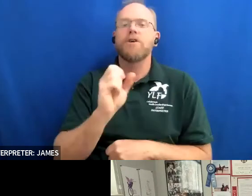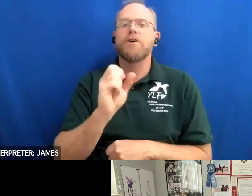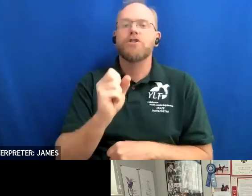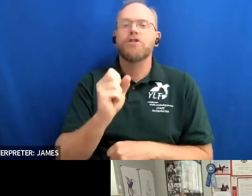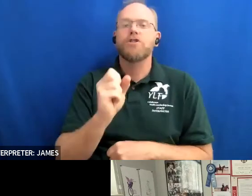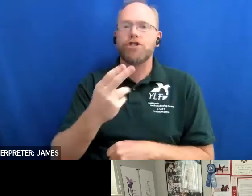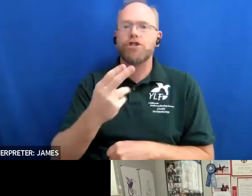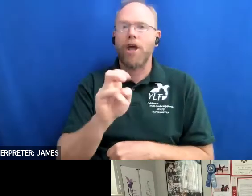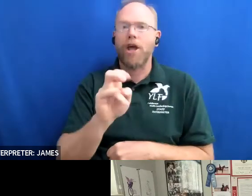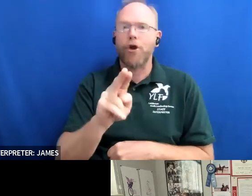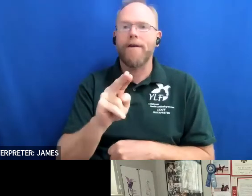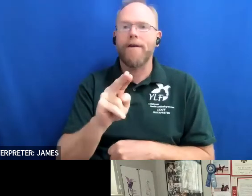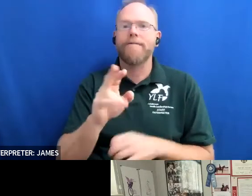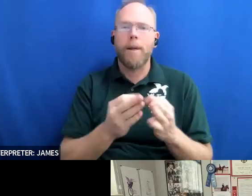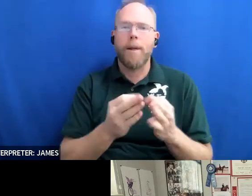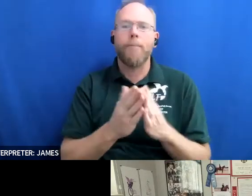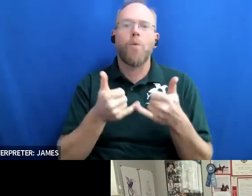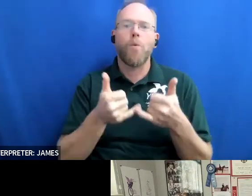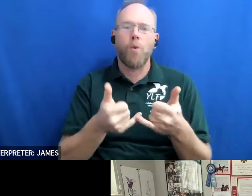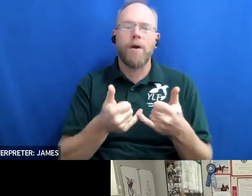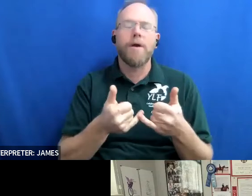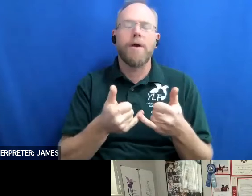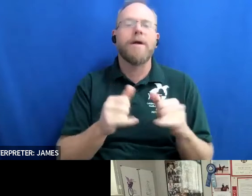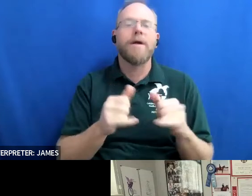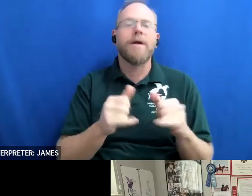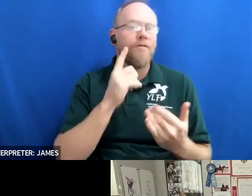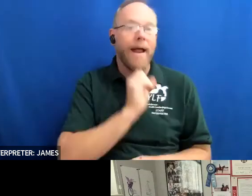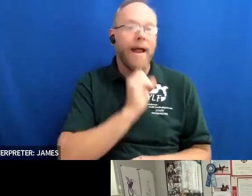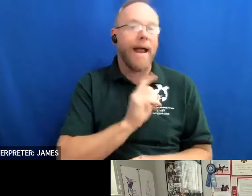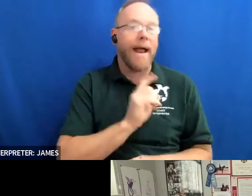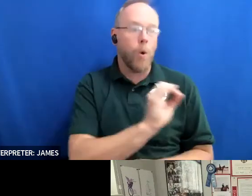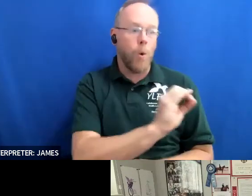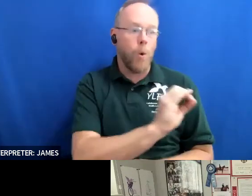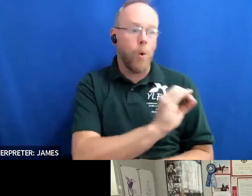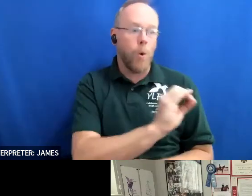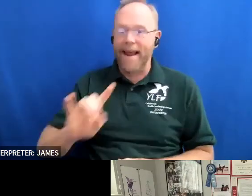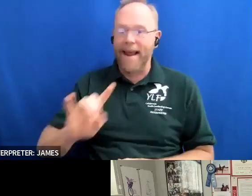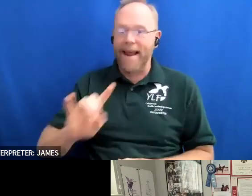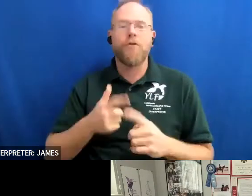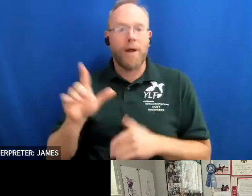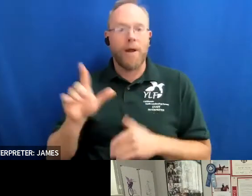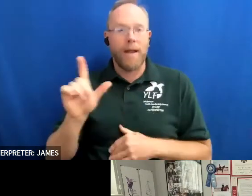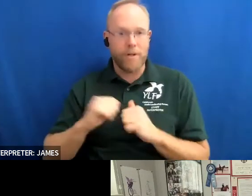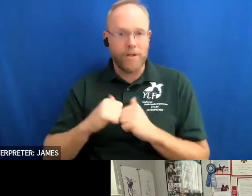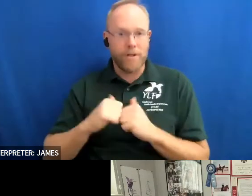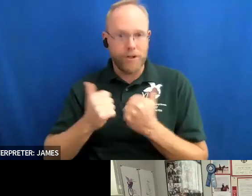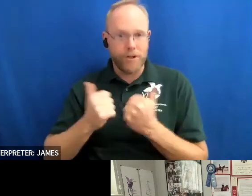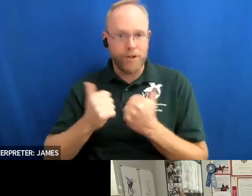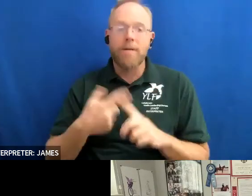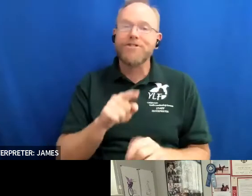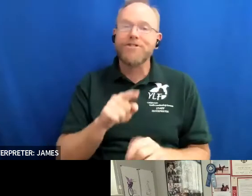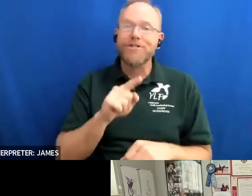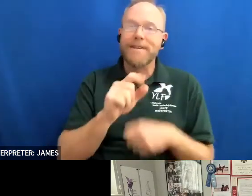category 0 to 8 from the american library association along with being a 2020 a mighty girl